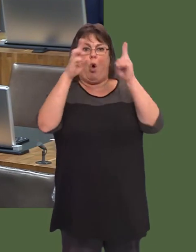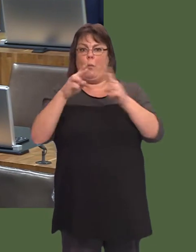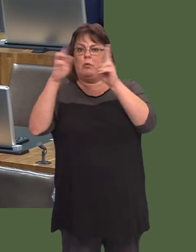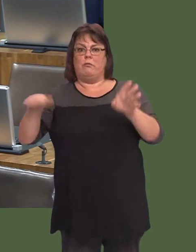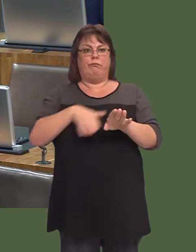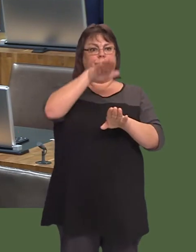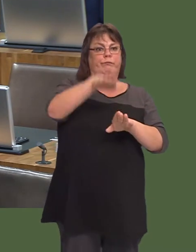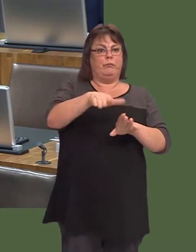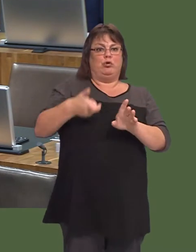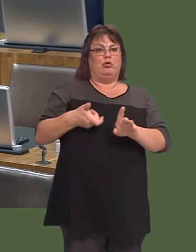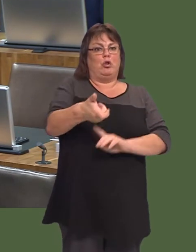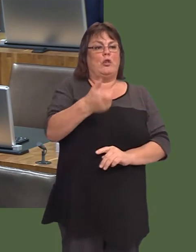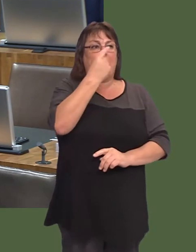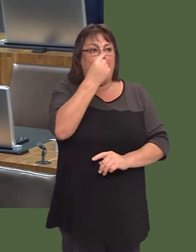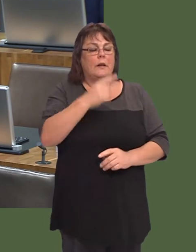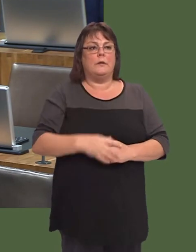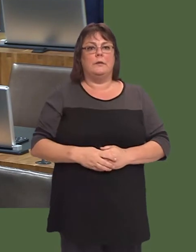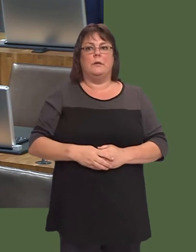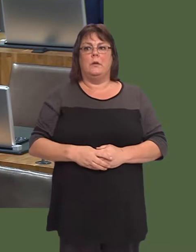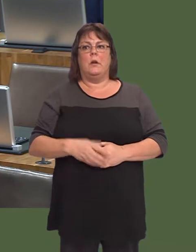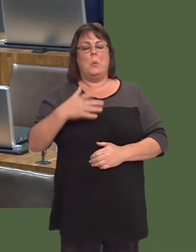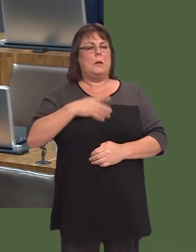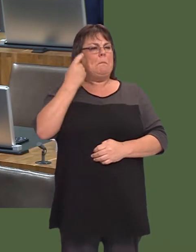It is a challenge now for all Governments to put in place the network of chargers that